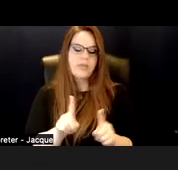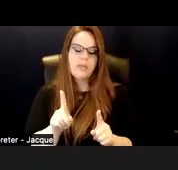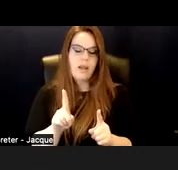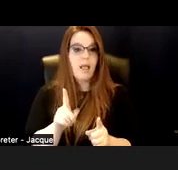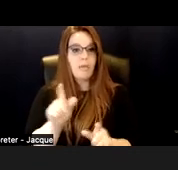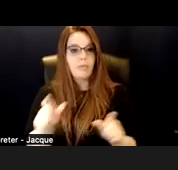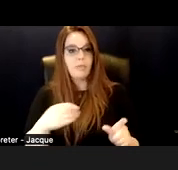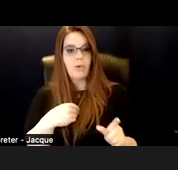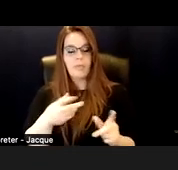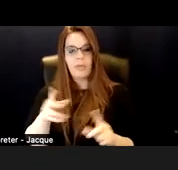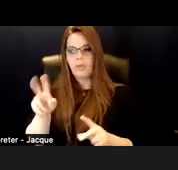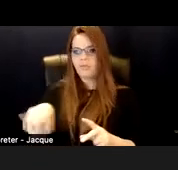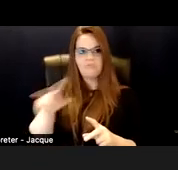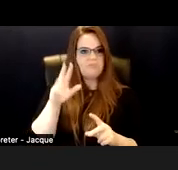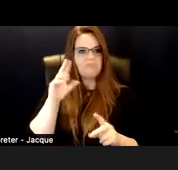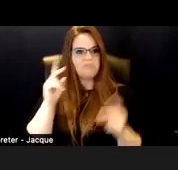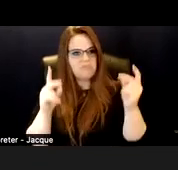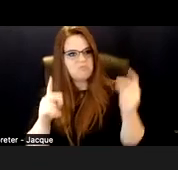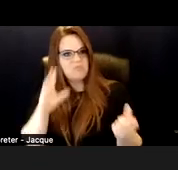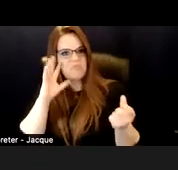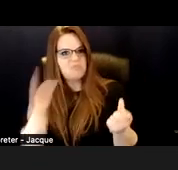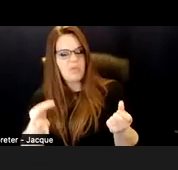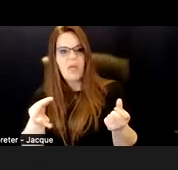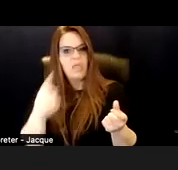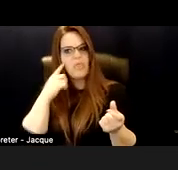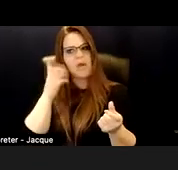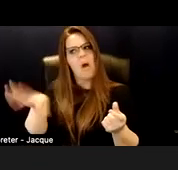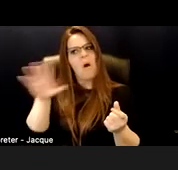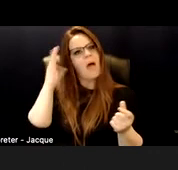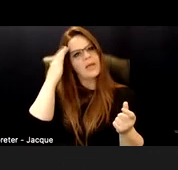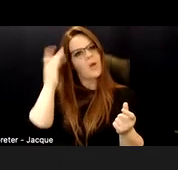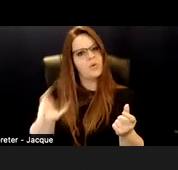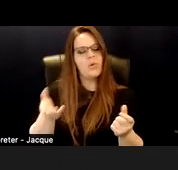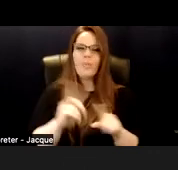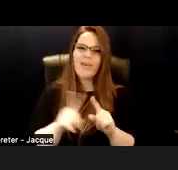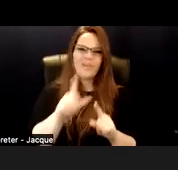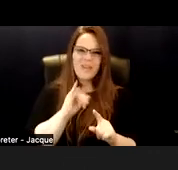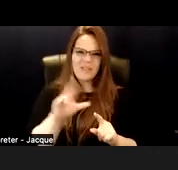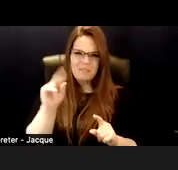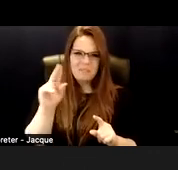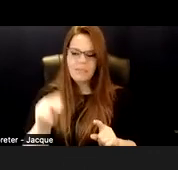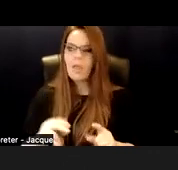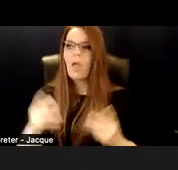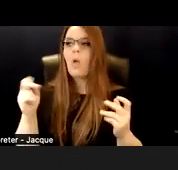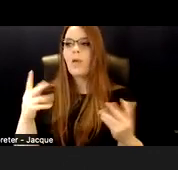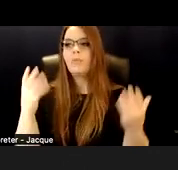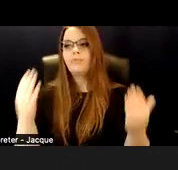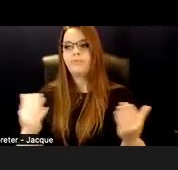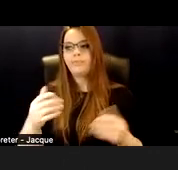when they see them and think they know them, but they don't necessarily. OK. We're going to move on to Pedagogical Approaches.